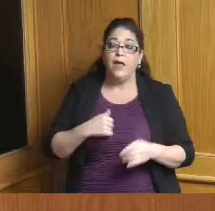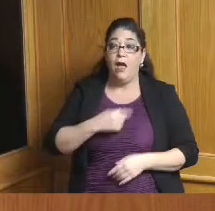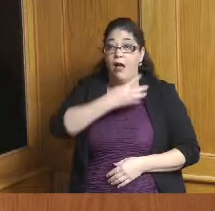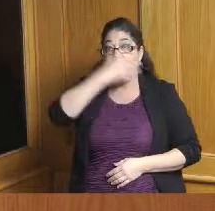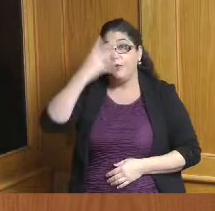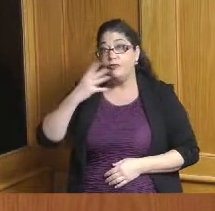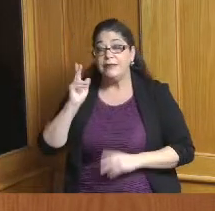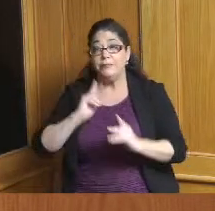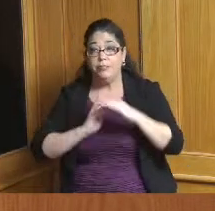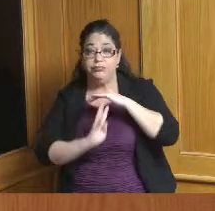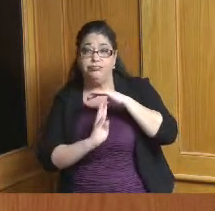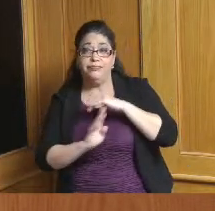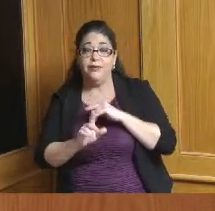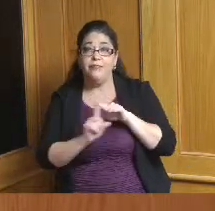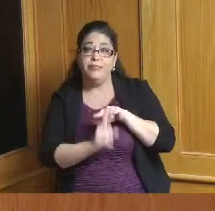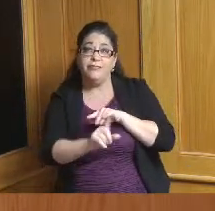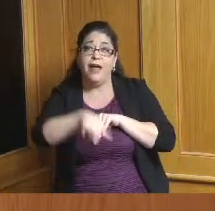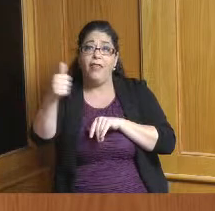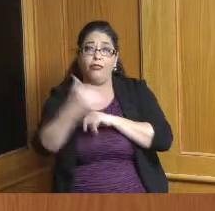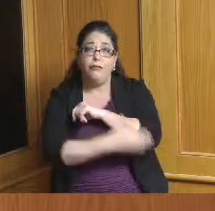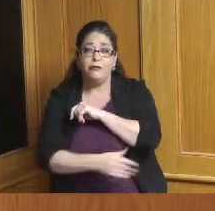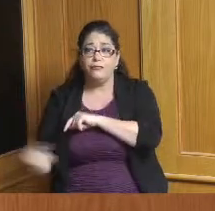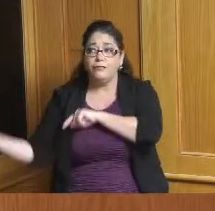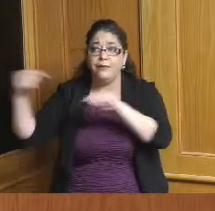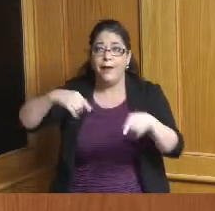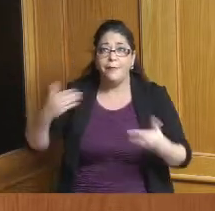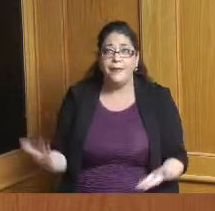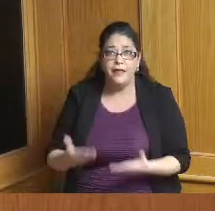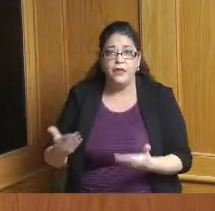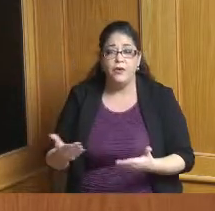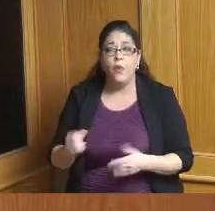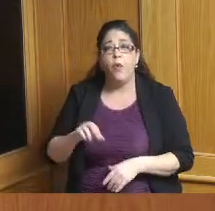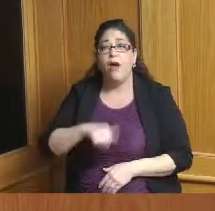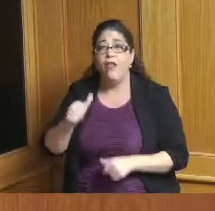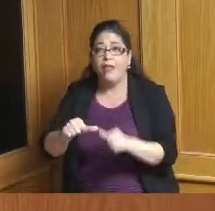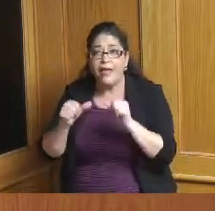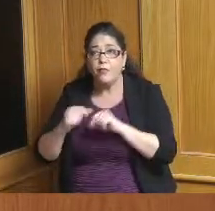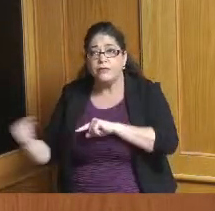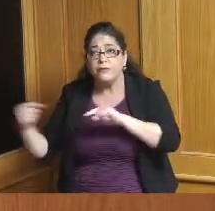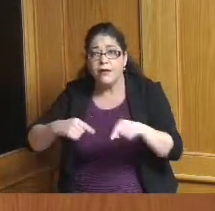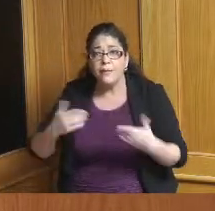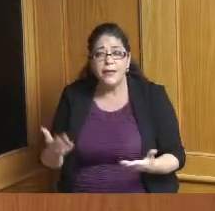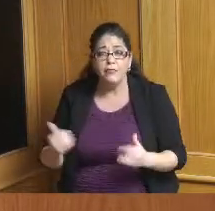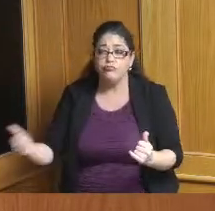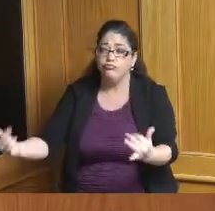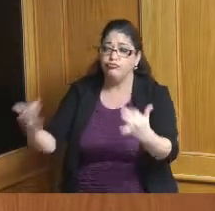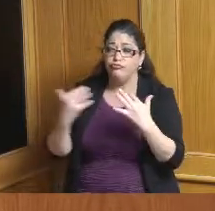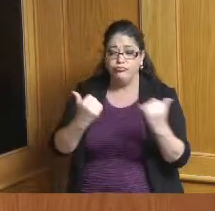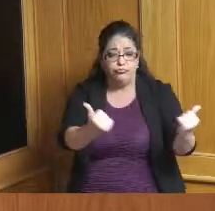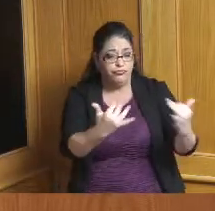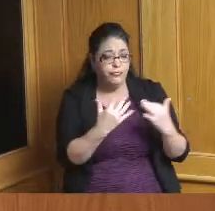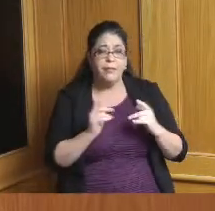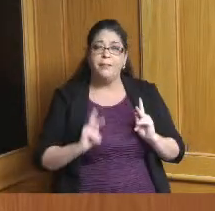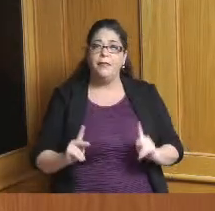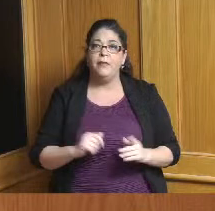that those things especially will help inform us as we talk about workforce development with our